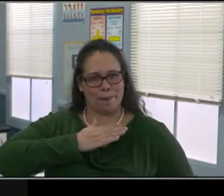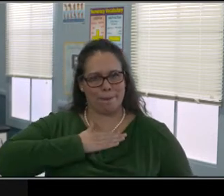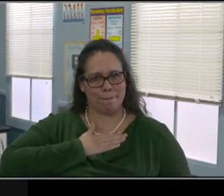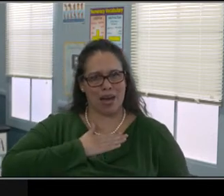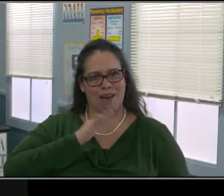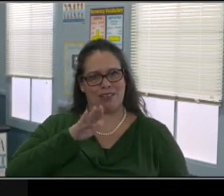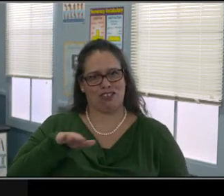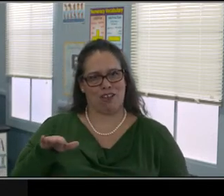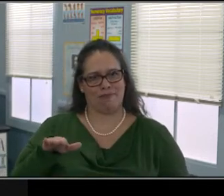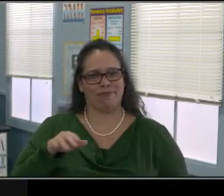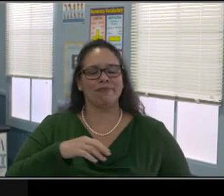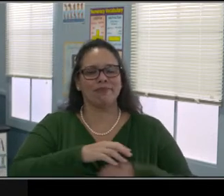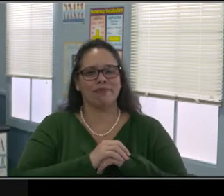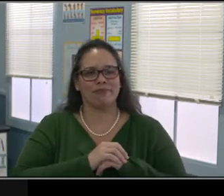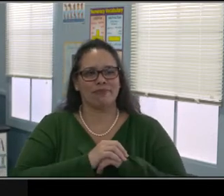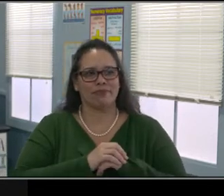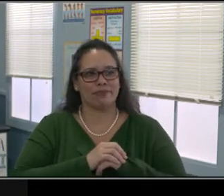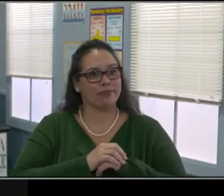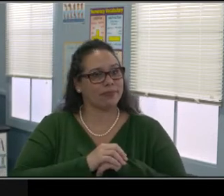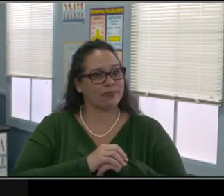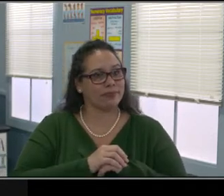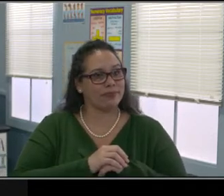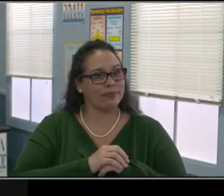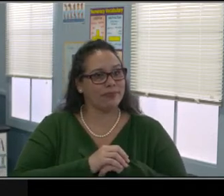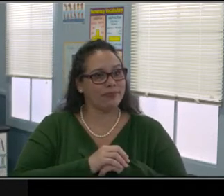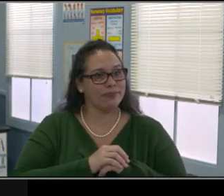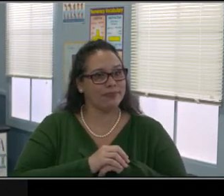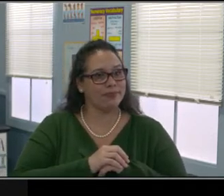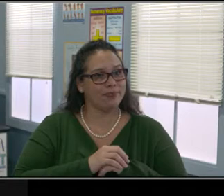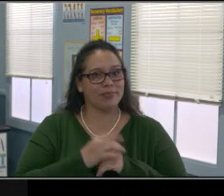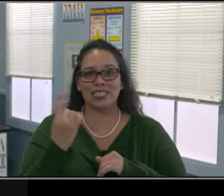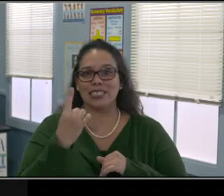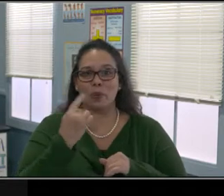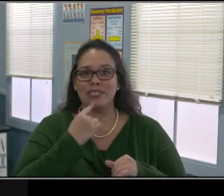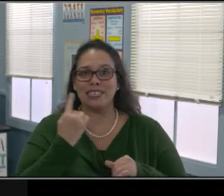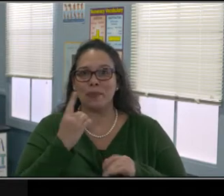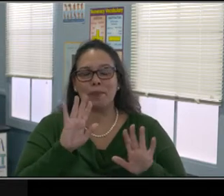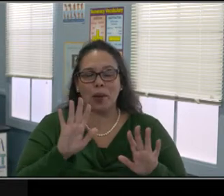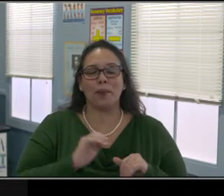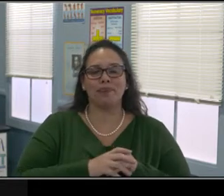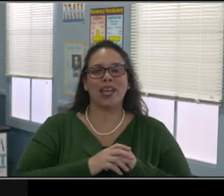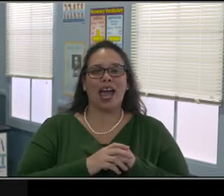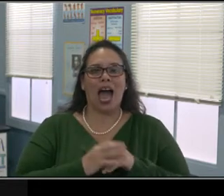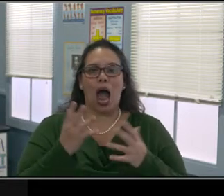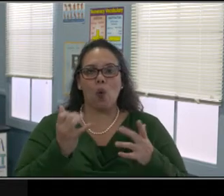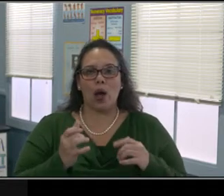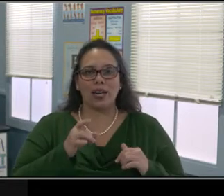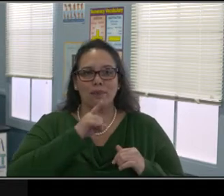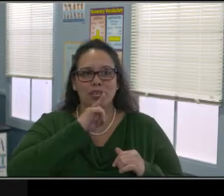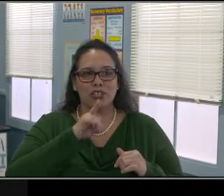There was information about a frequently asked questions, document, there's information on how to make sure